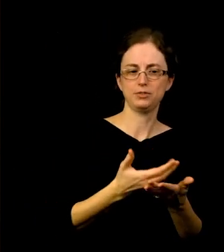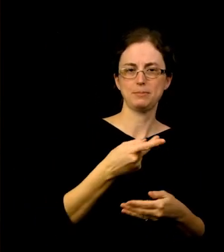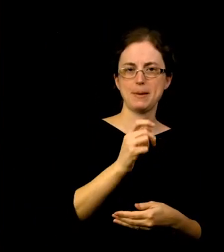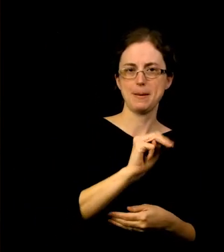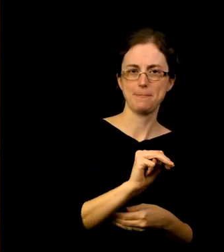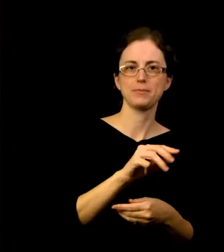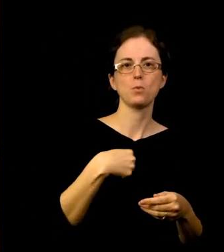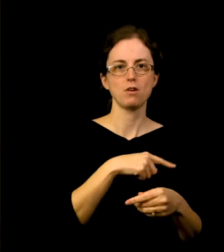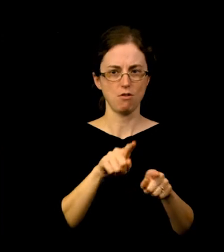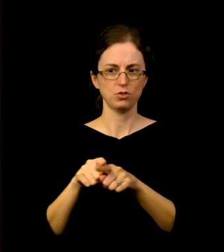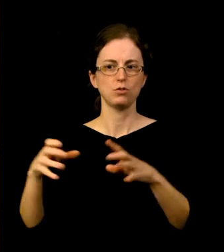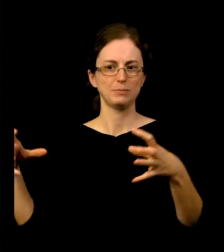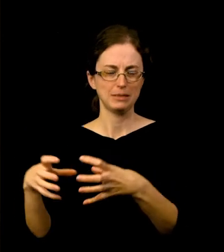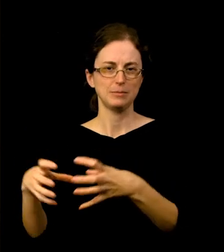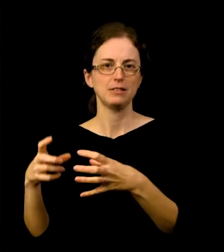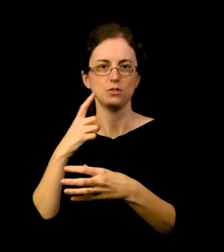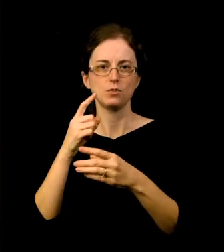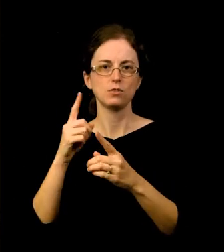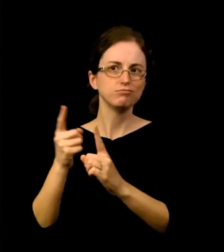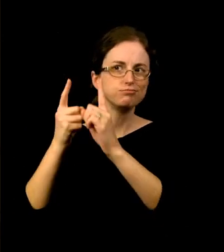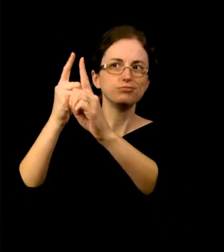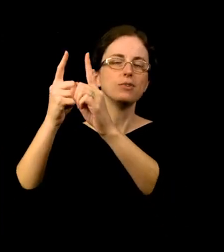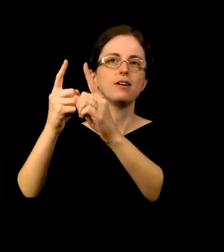that we hope will lead to a more inclusive and welcoming Museum.